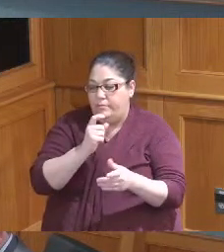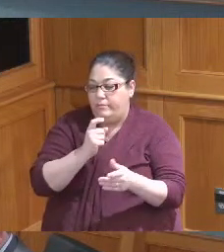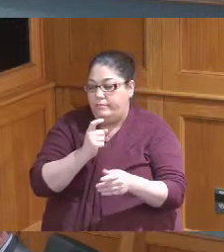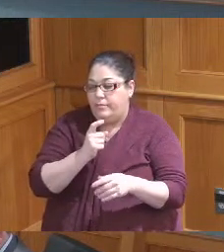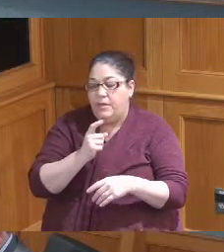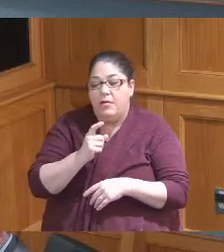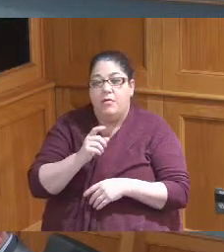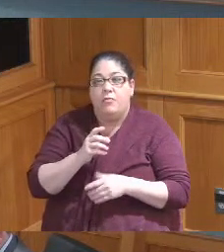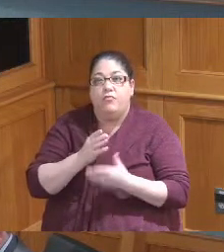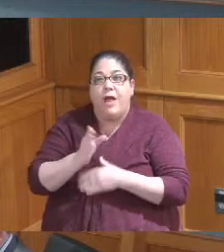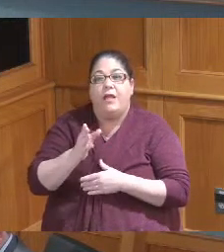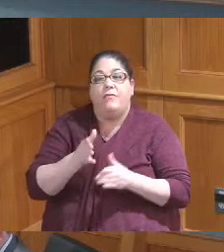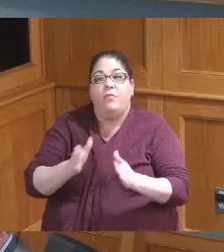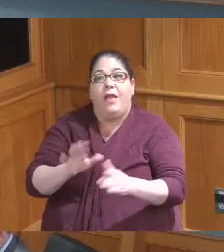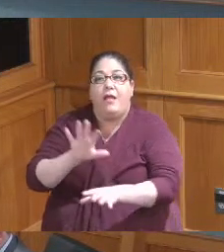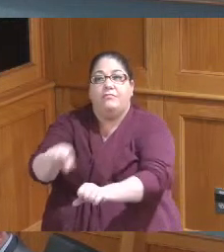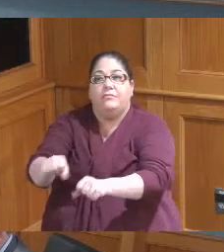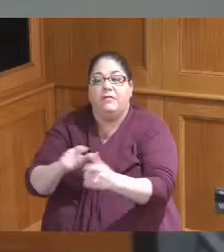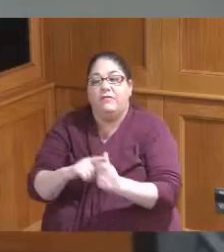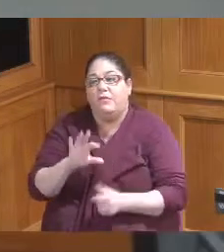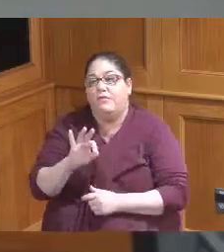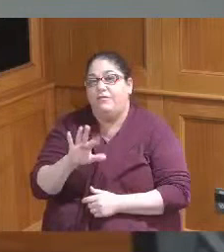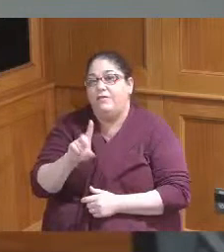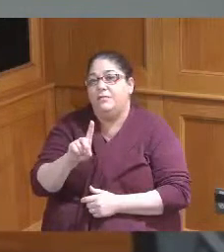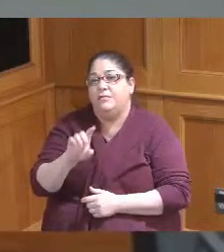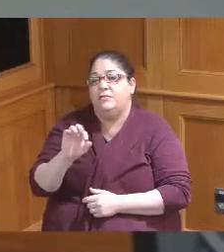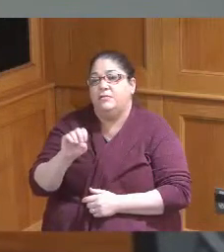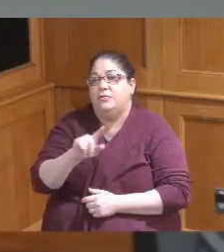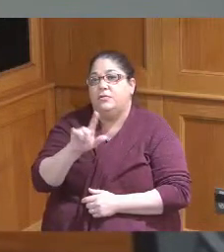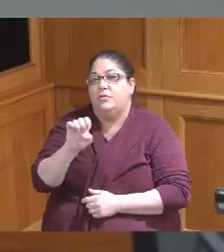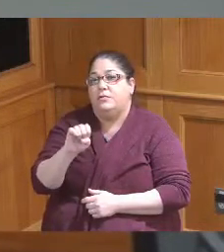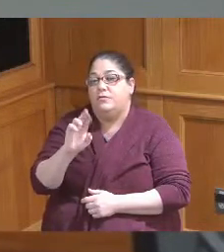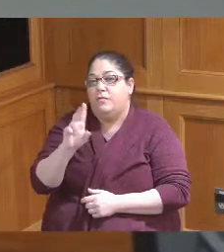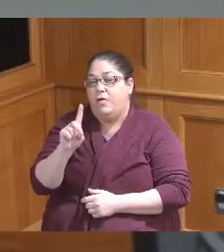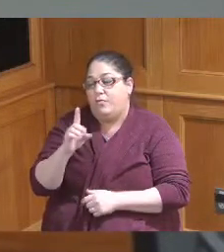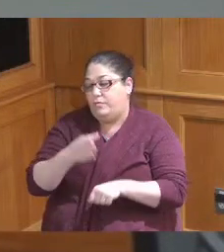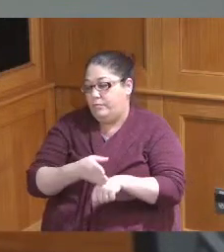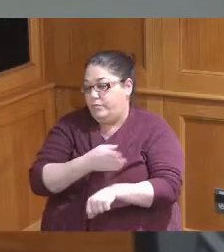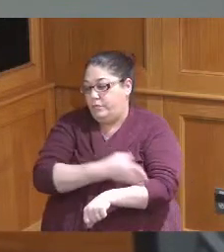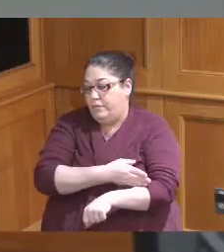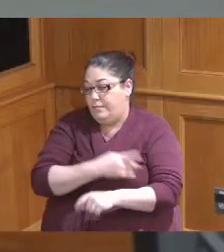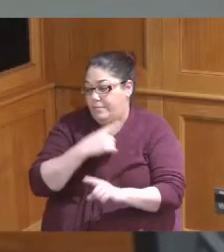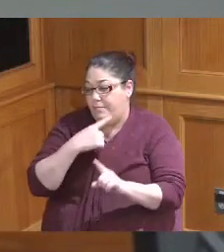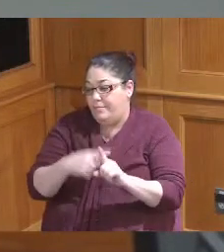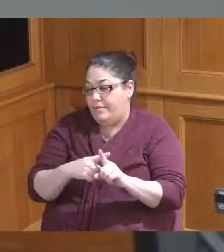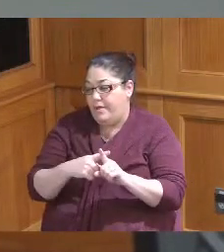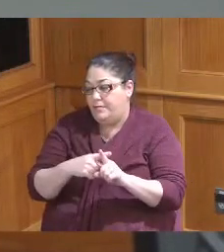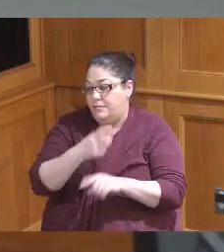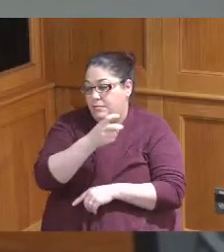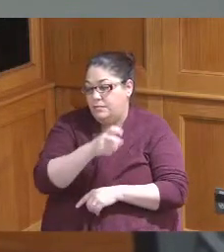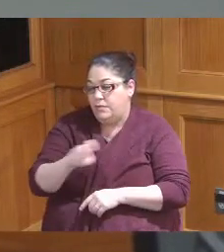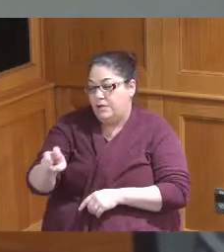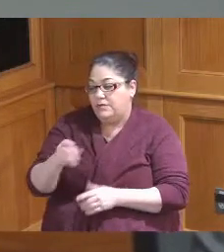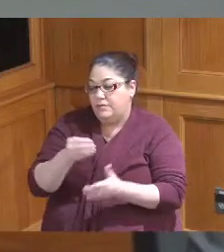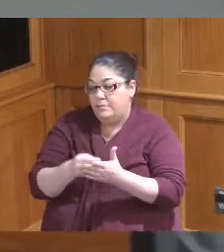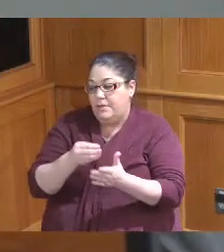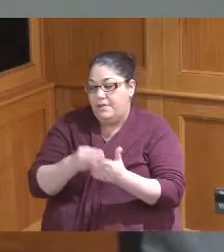costs for the Fields Ertel Road improvements as well as the transfer of funding within a grant